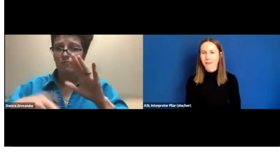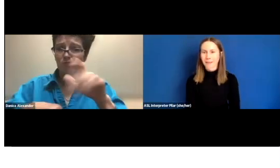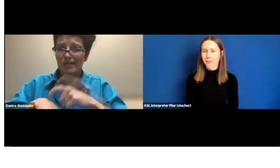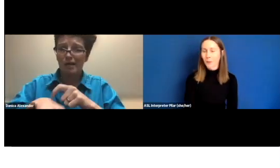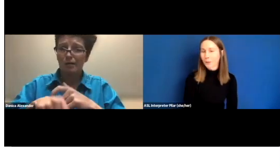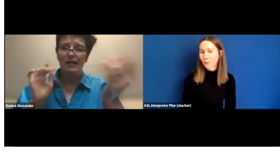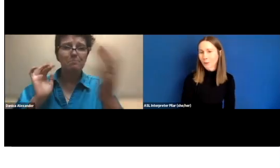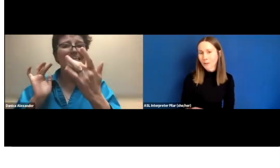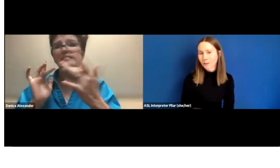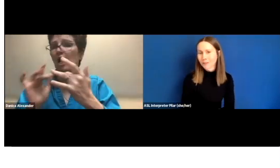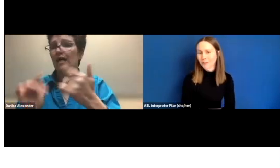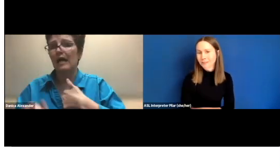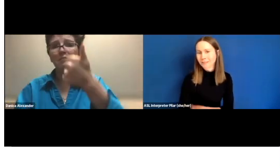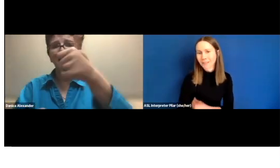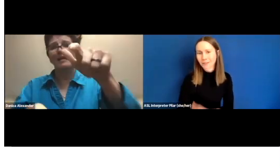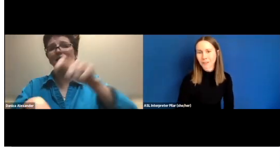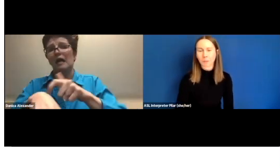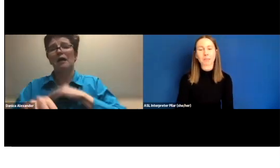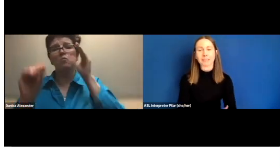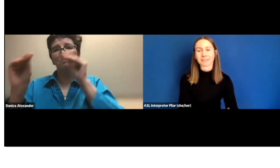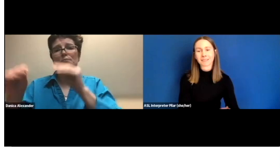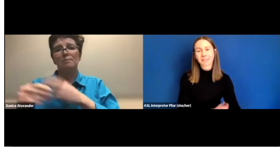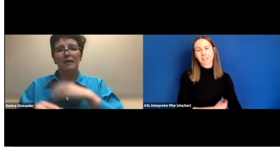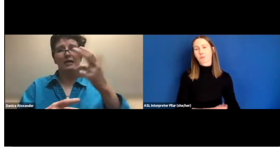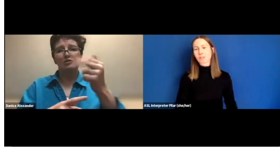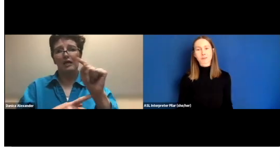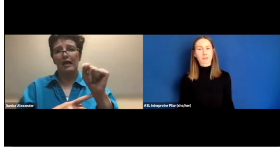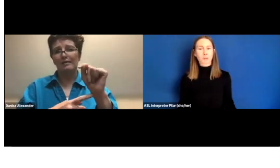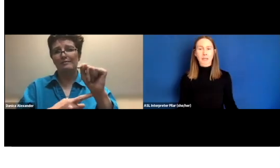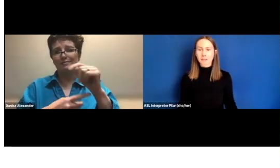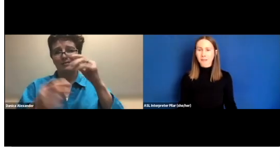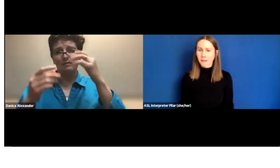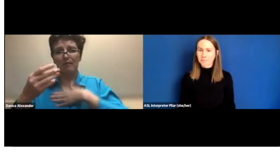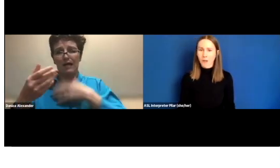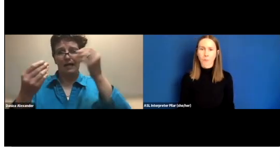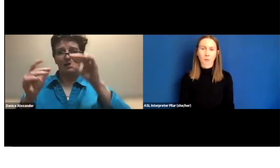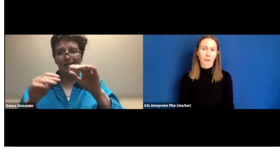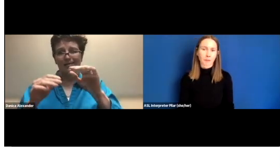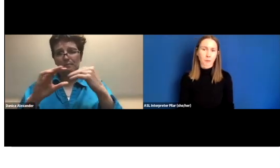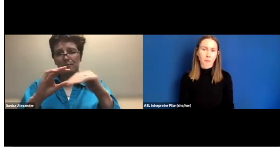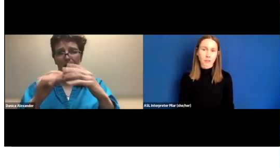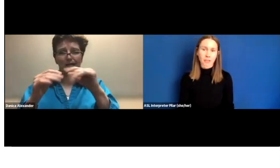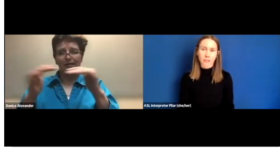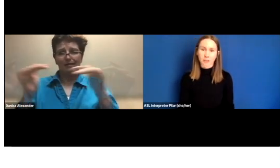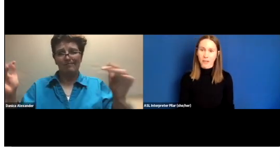I'd like to open it up for questions and discussion but please, reach out to me any time. I'll put my information in the chat.